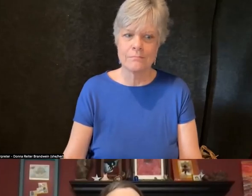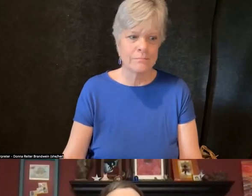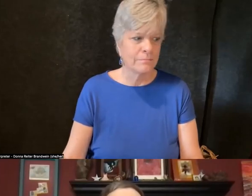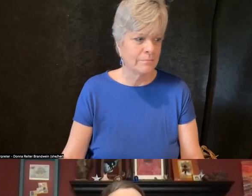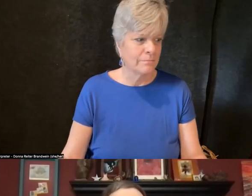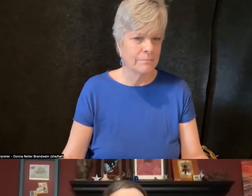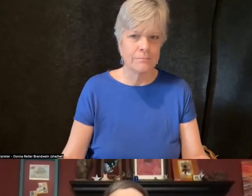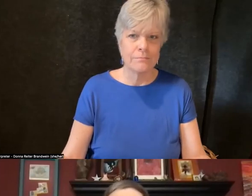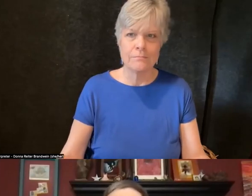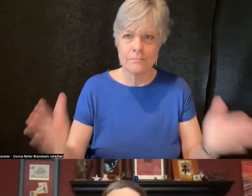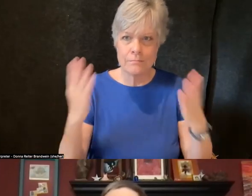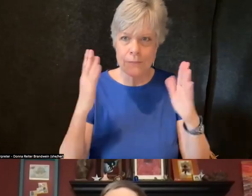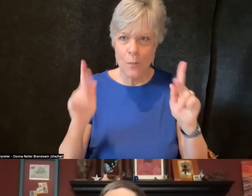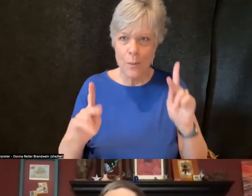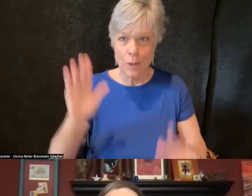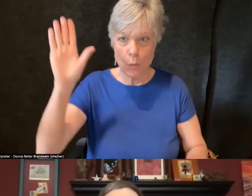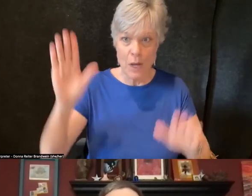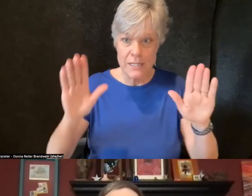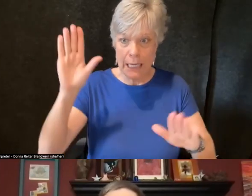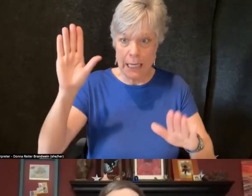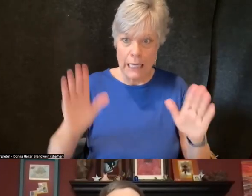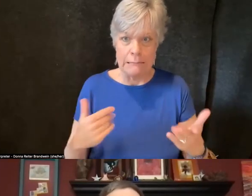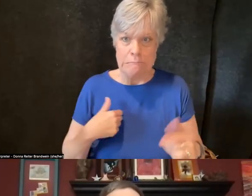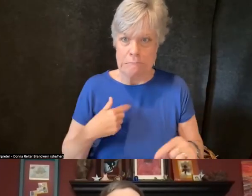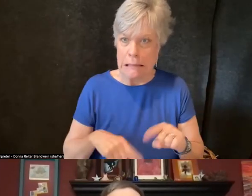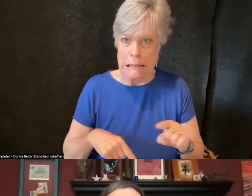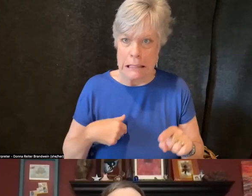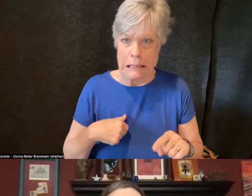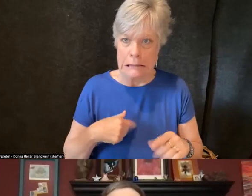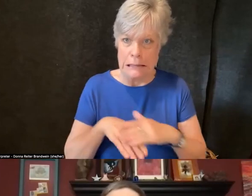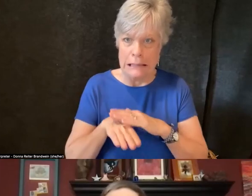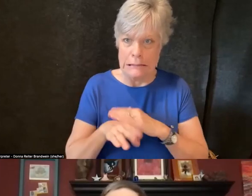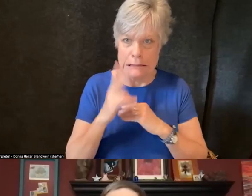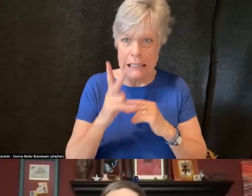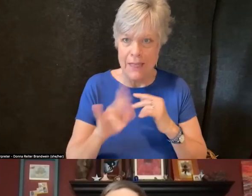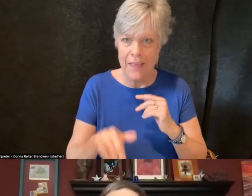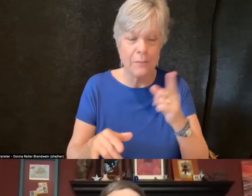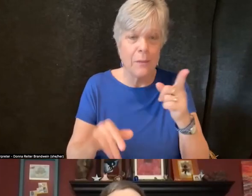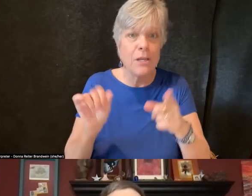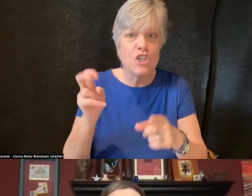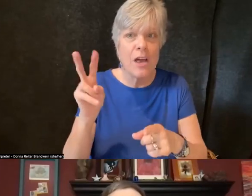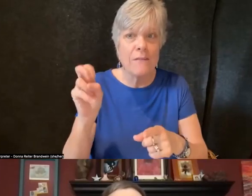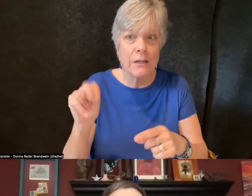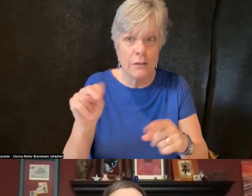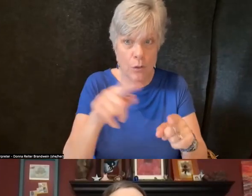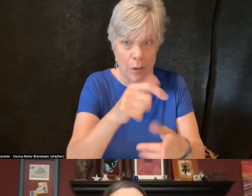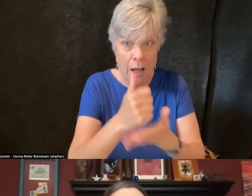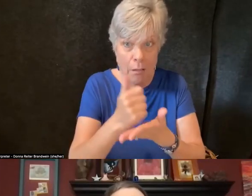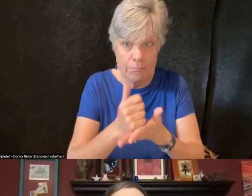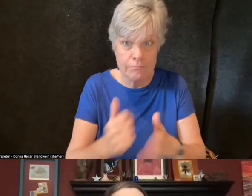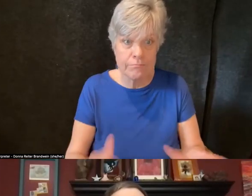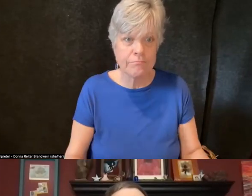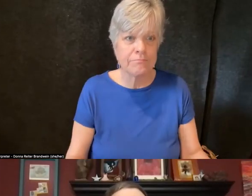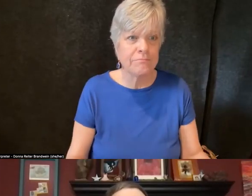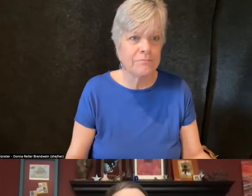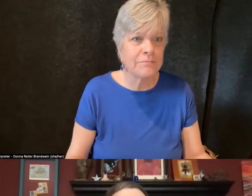I don't know if people are raising hands or... I can't access that. Maybe, Javin, you can assist, if possible. Looks like-